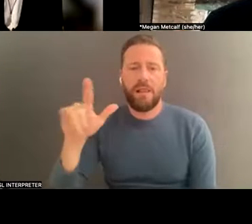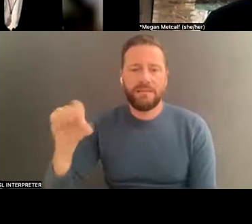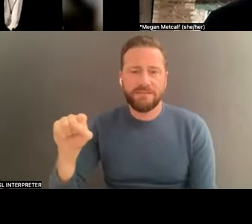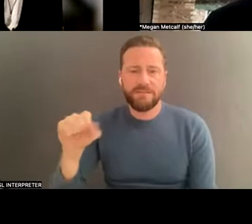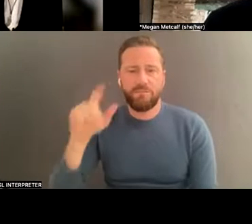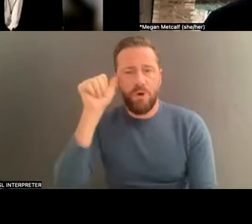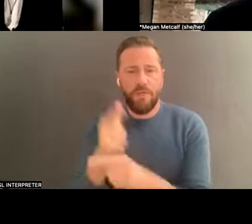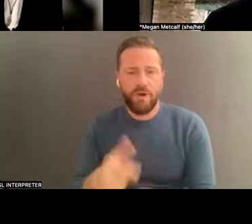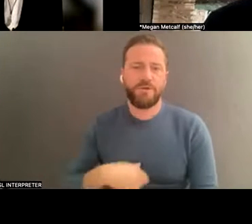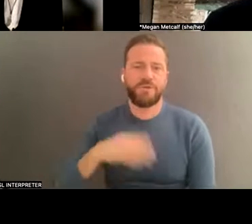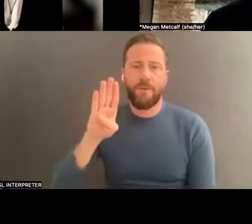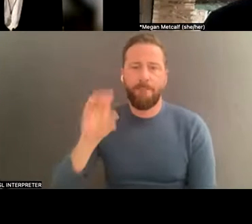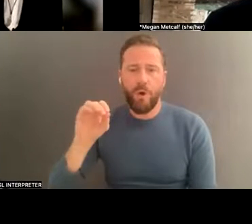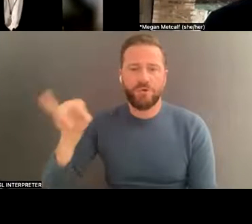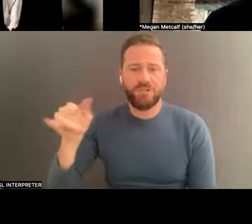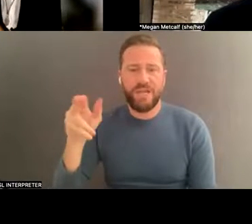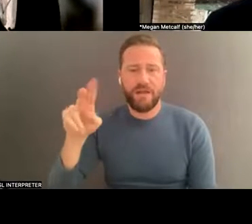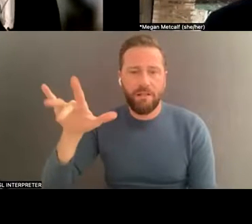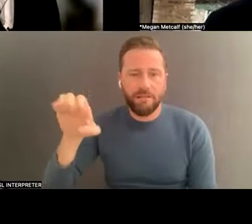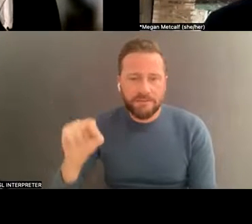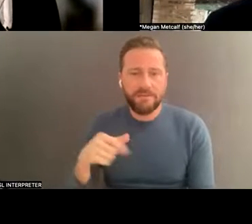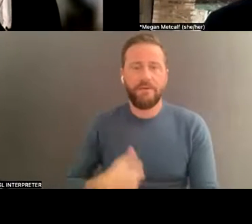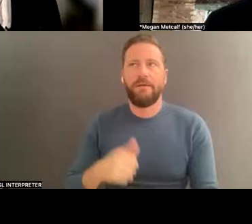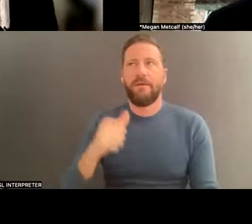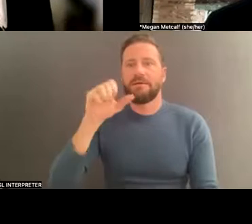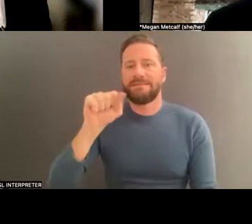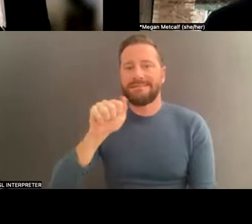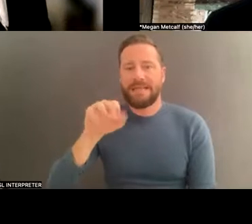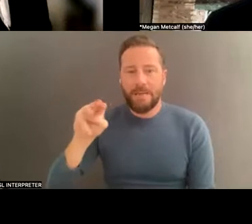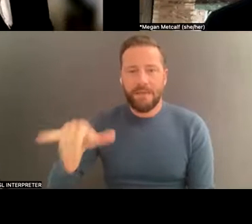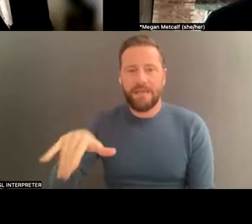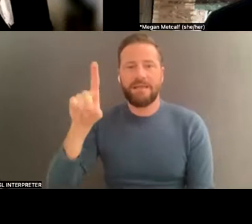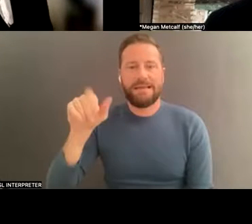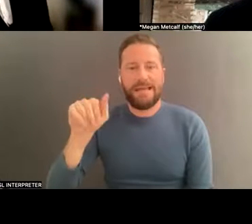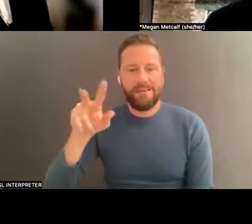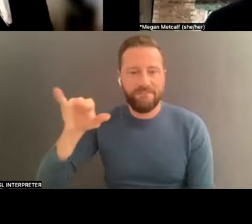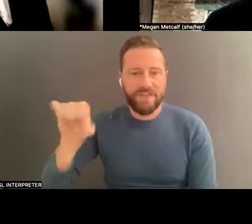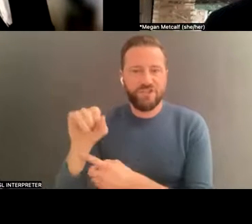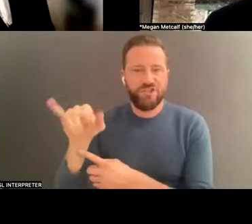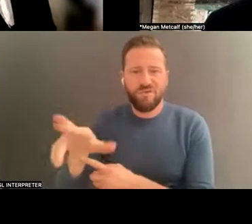my Davis Jr. This is way before Michael Jackson, the guy who was actually